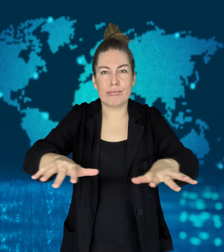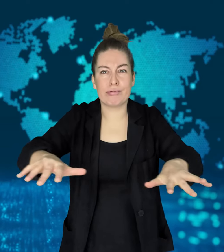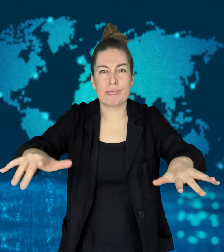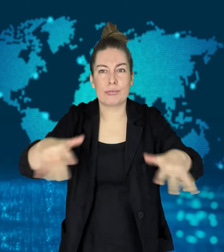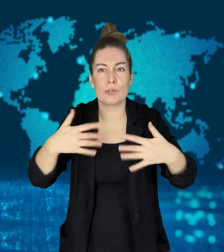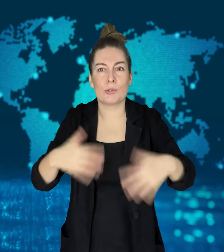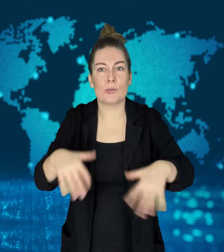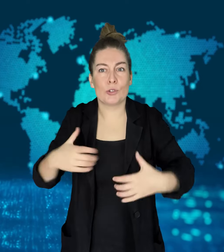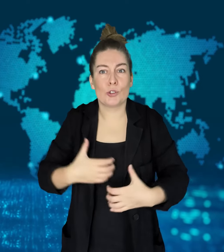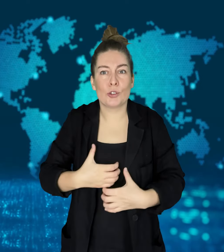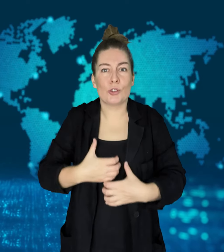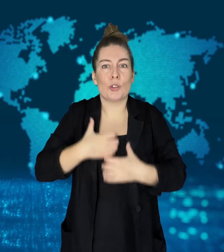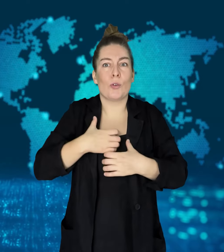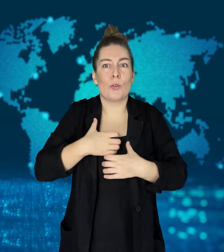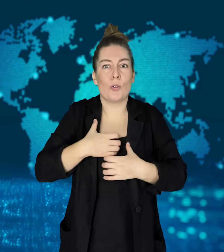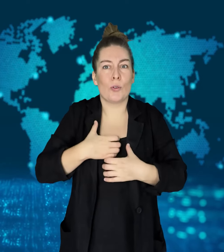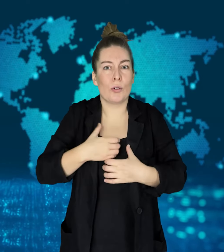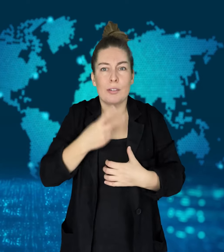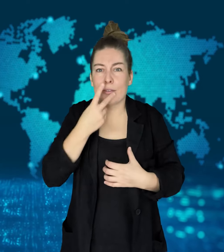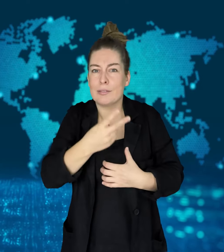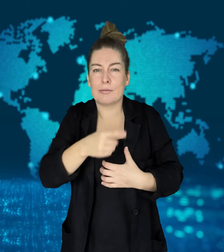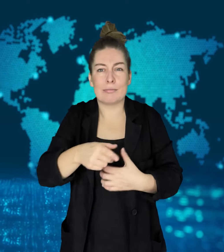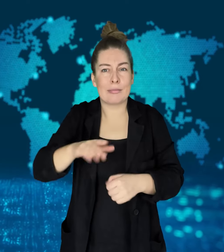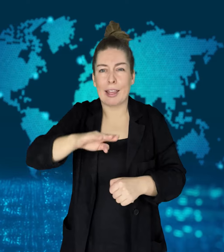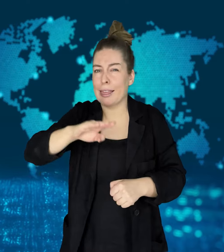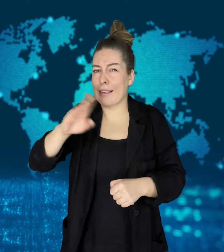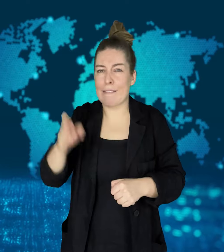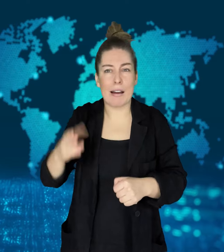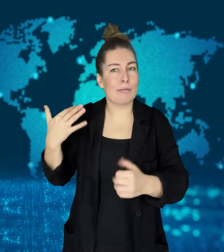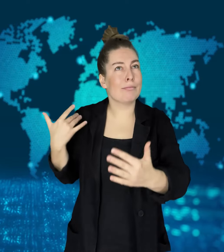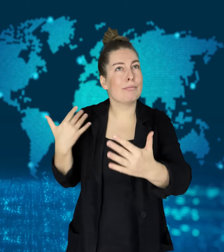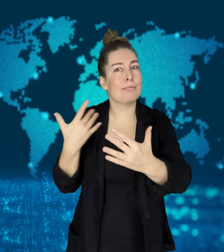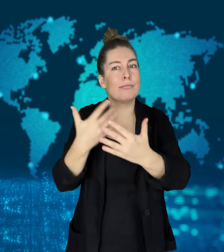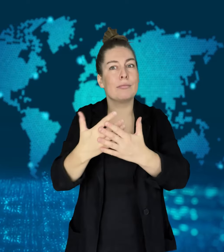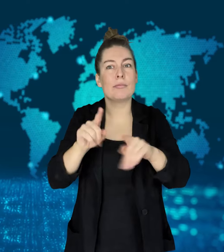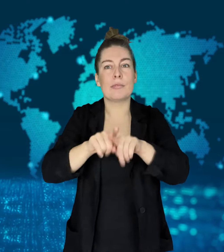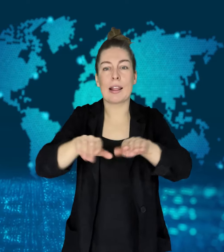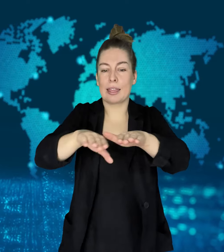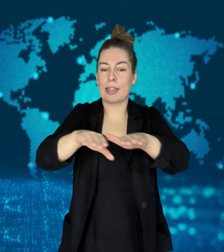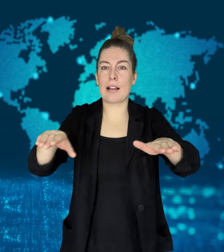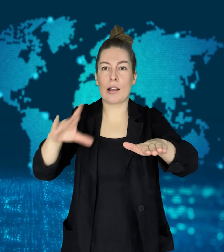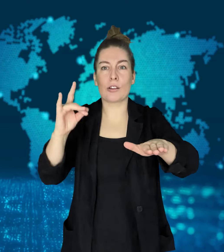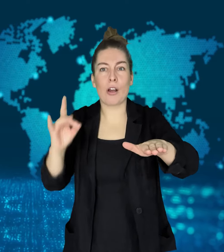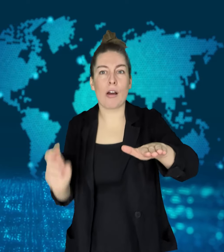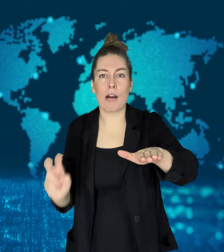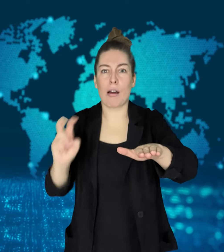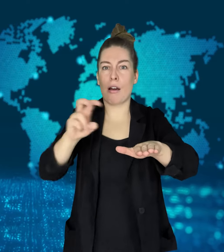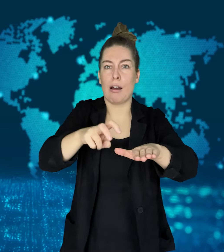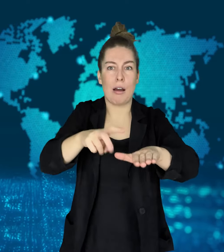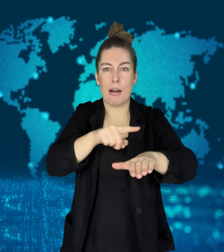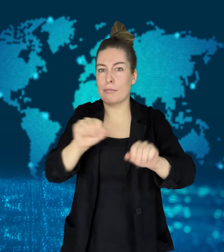They were shocked, because he had never gotten on the counter before.